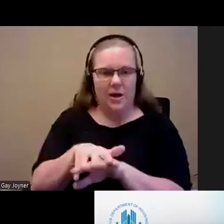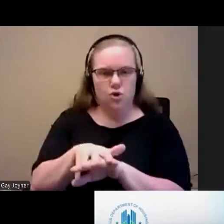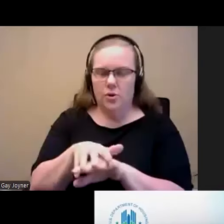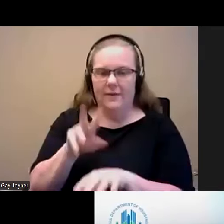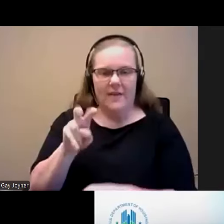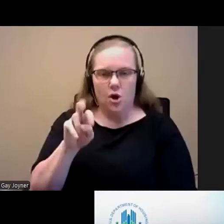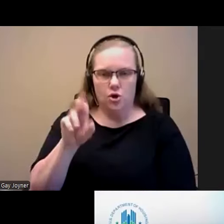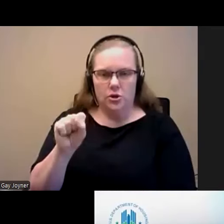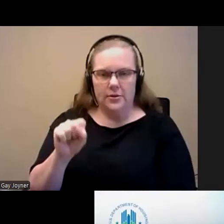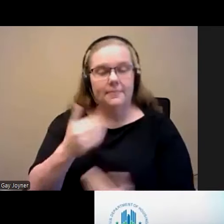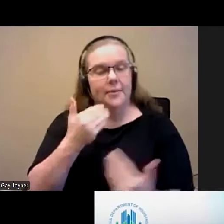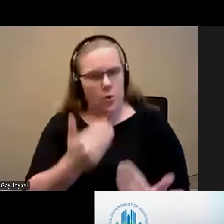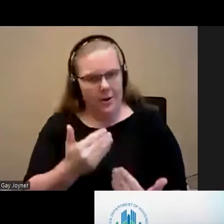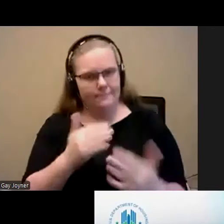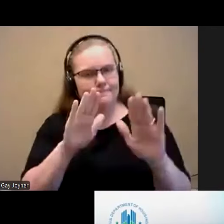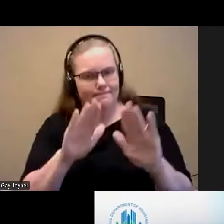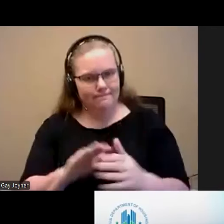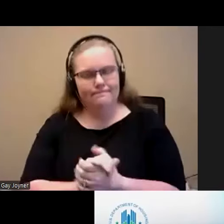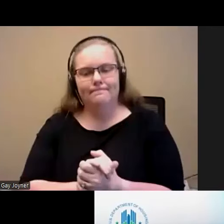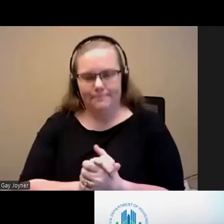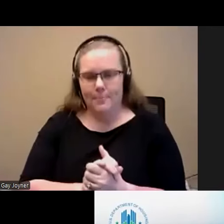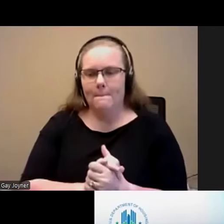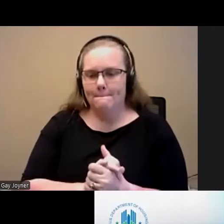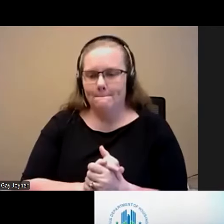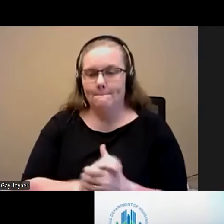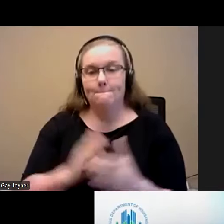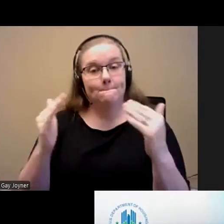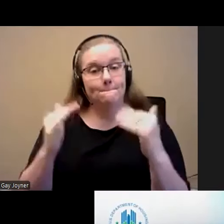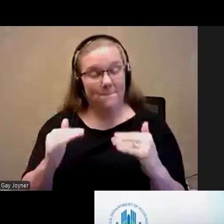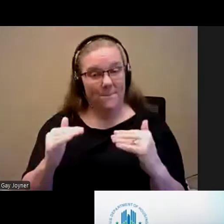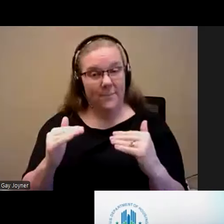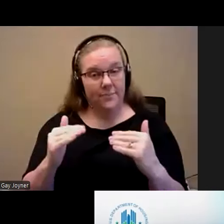Thank you. And then,